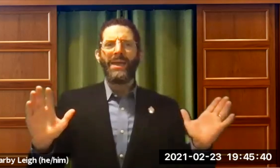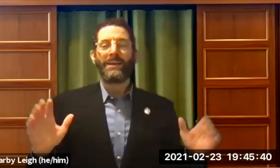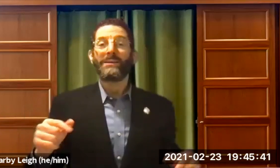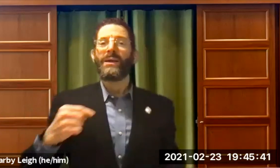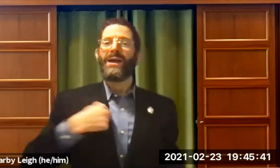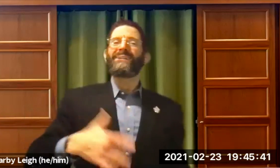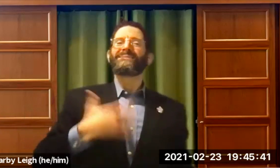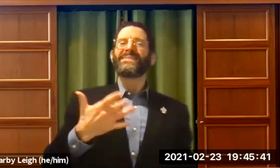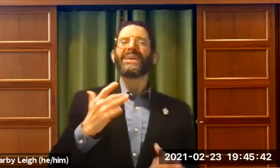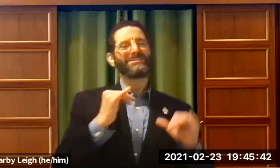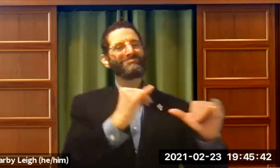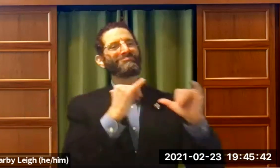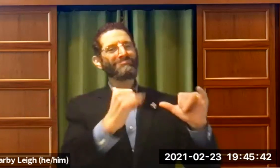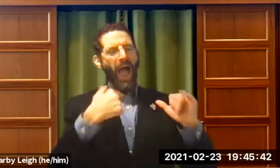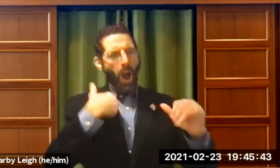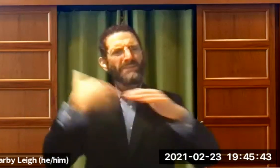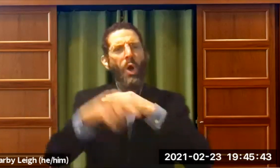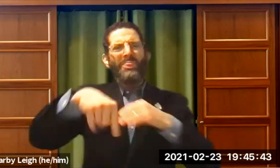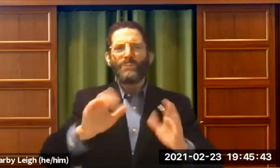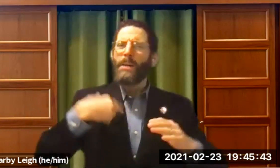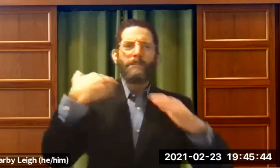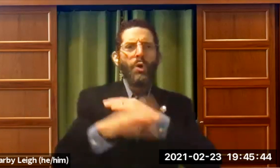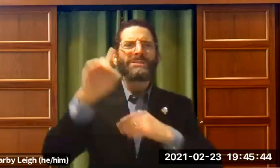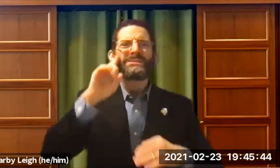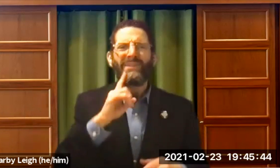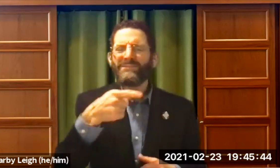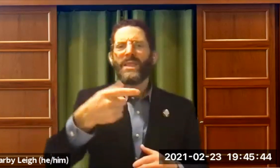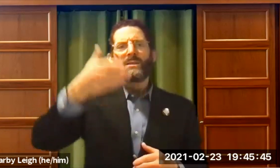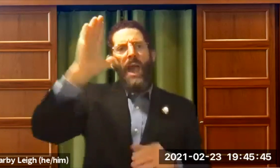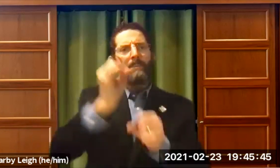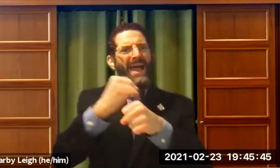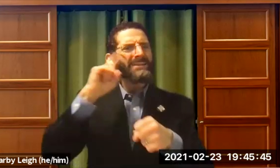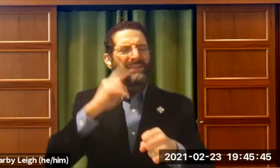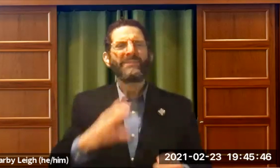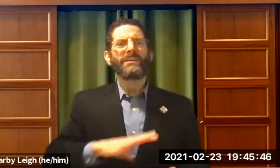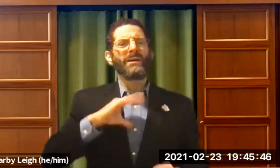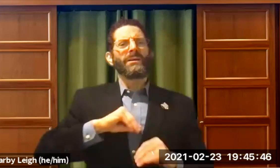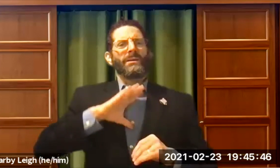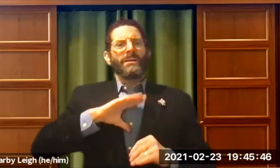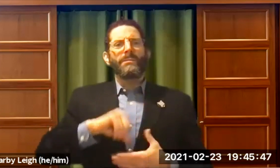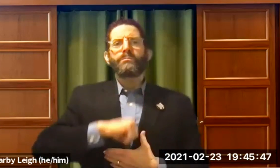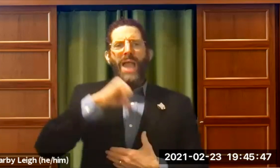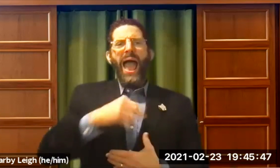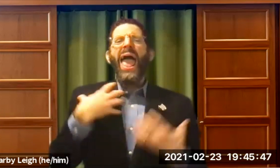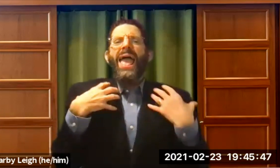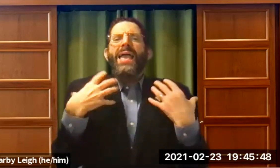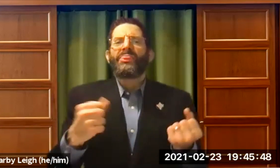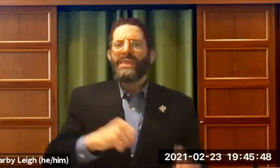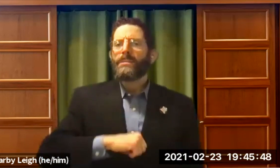. Or born that way. And I thought: I was born this way. I was born deaf. God made me this way.